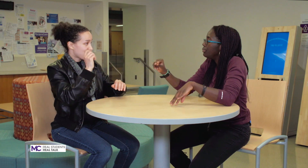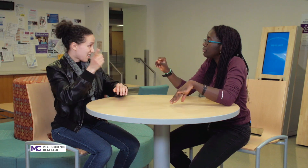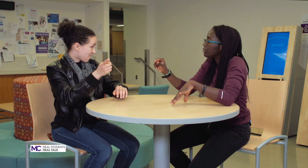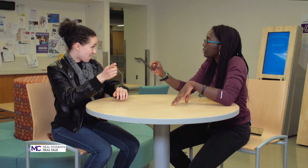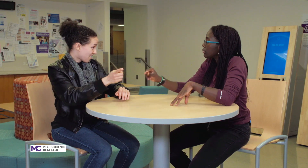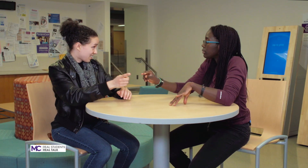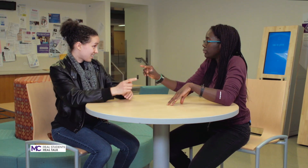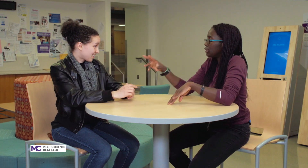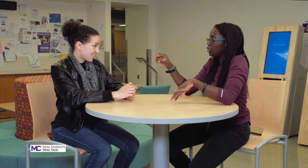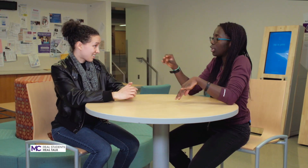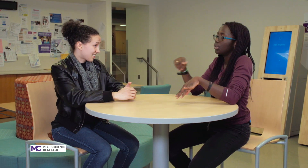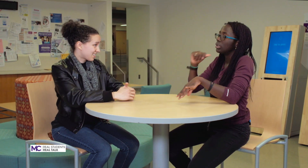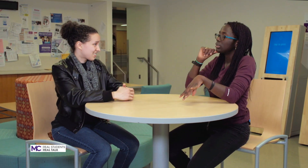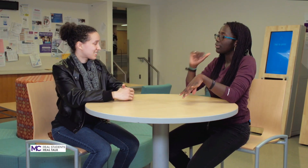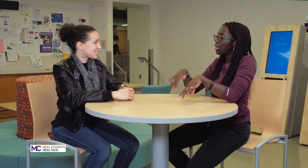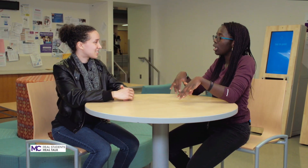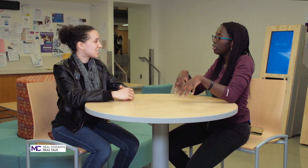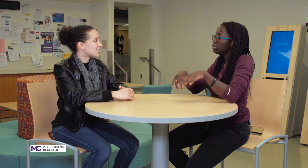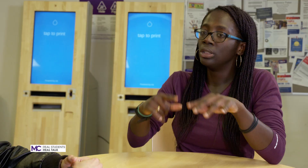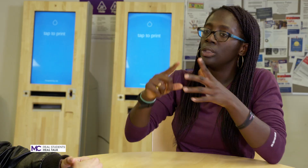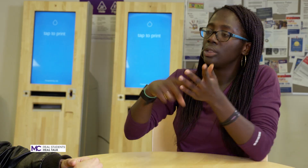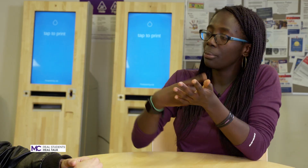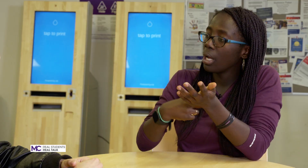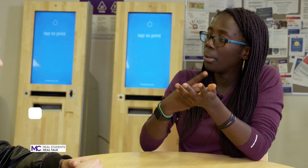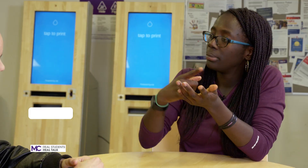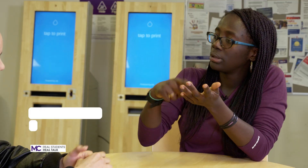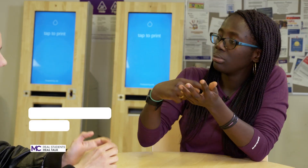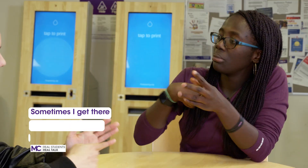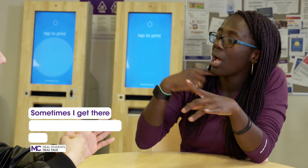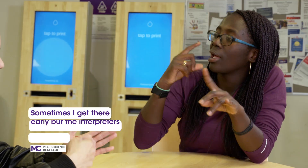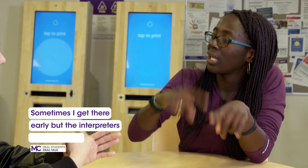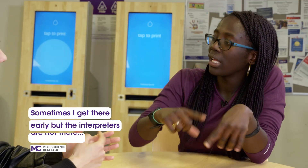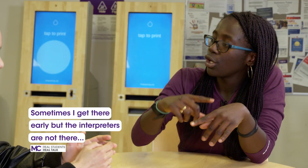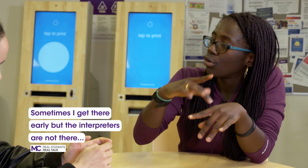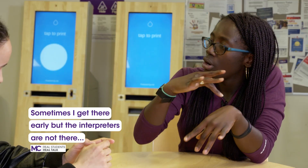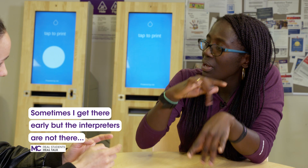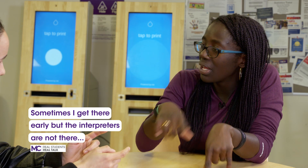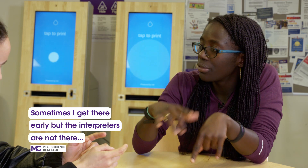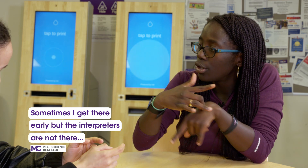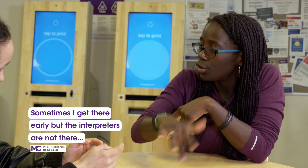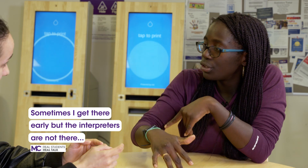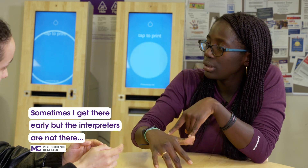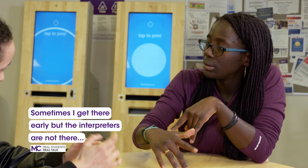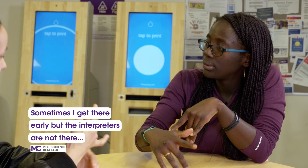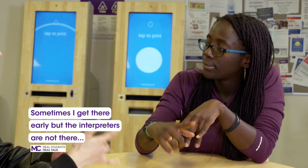there no it said that sometimes sometimes I get here I get there early